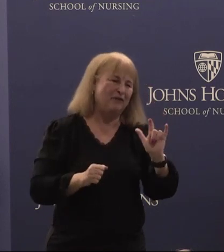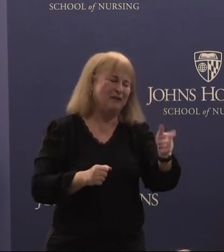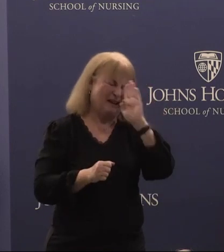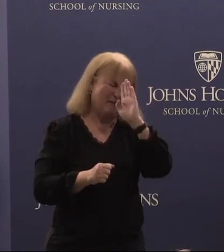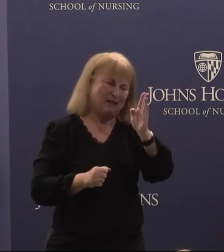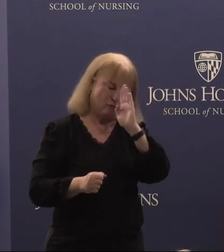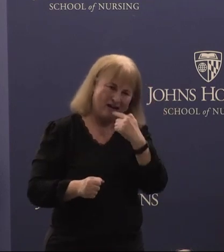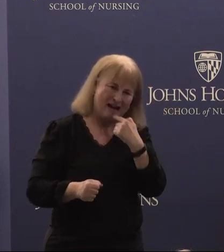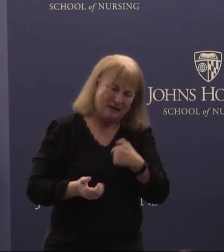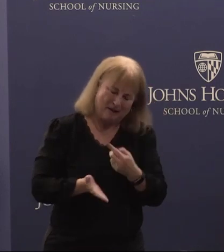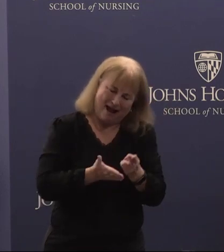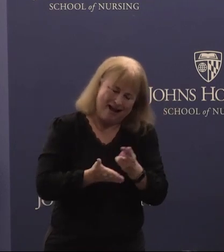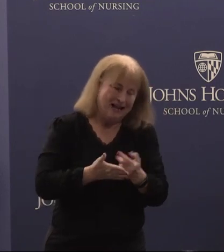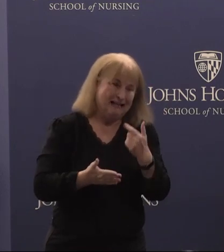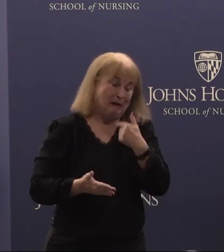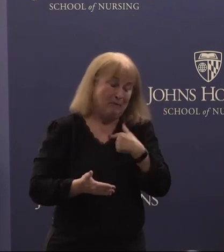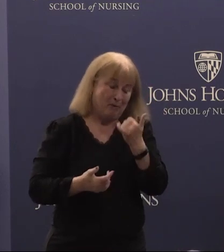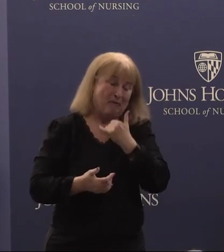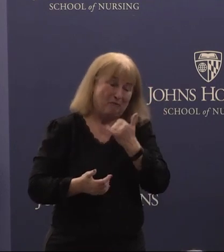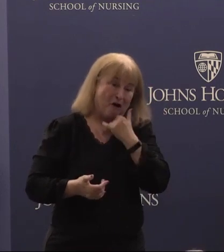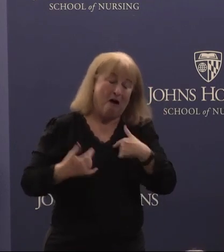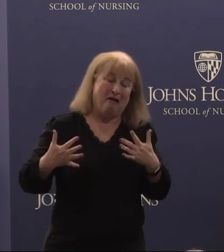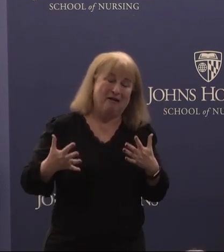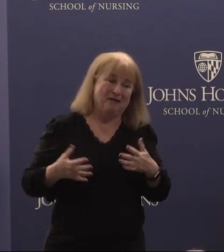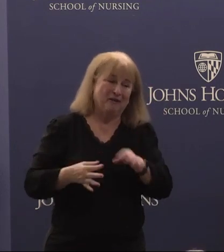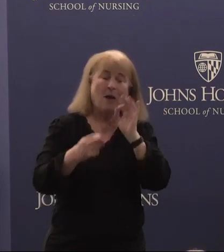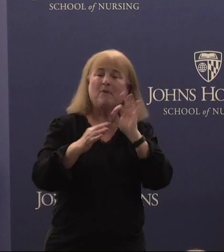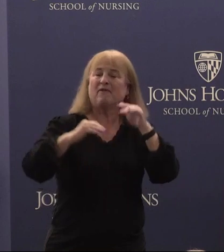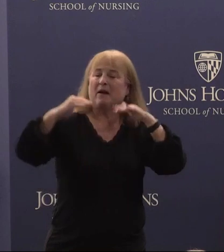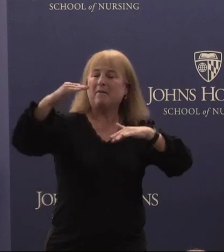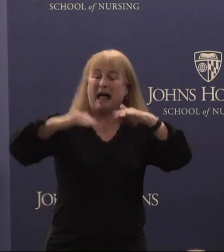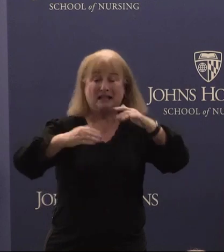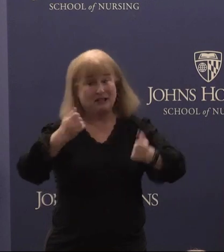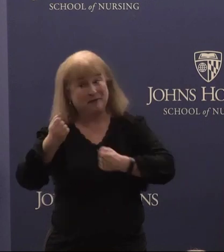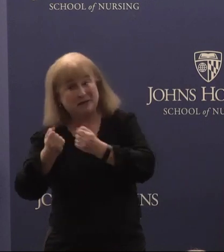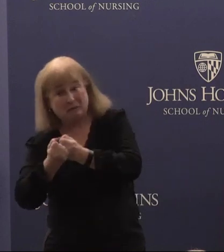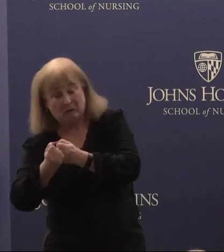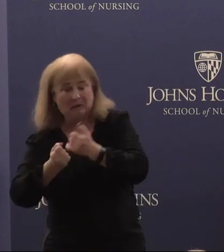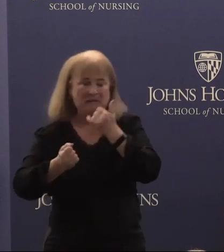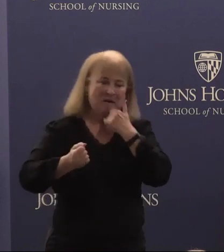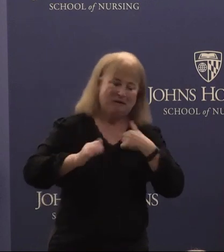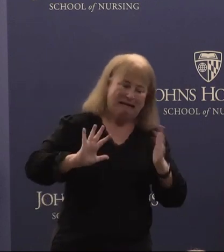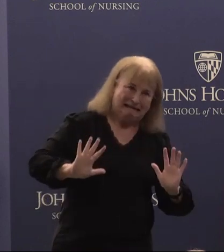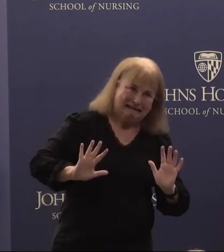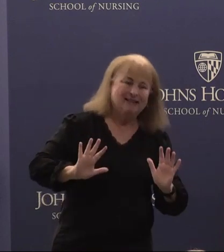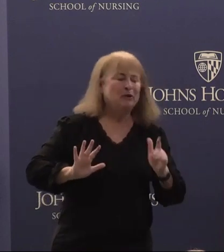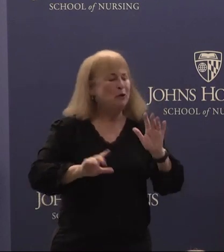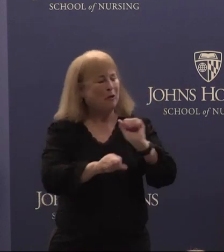telling me when I'm wrong with a perfect balance of support. Your work's impact is